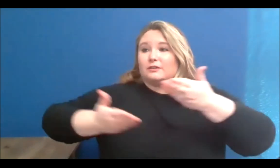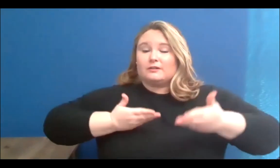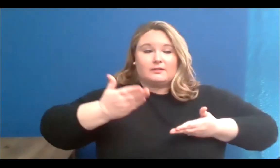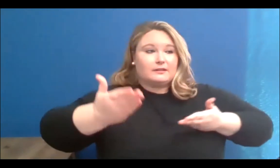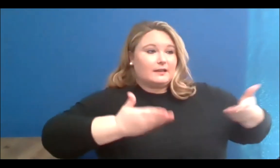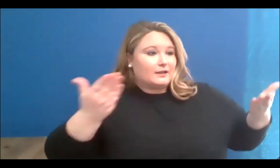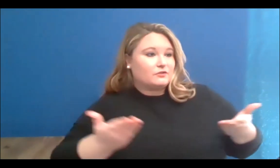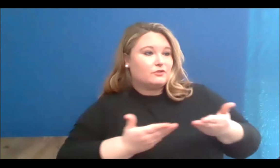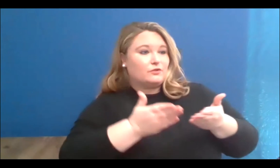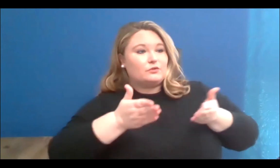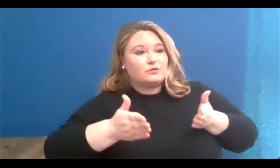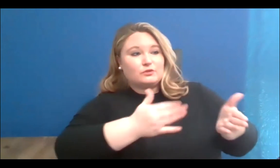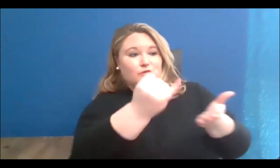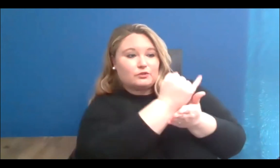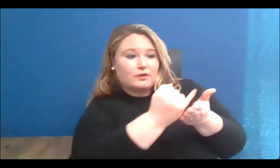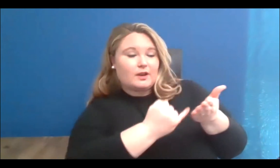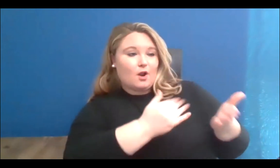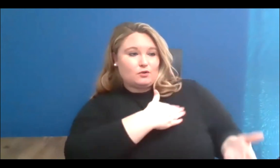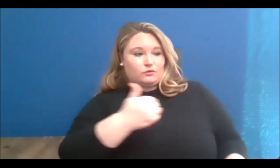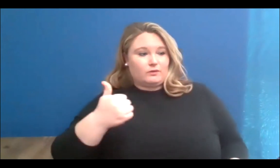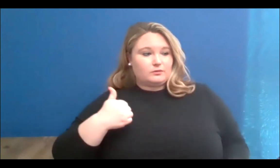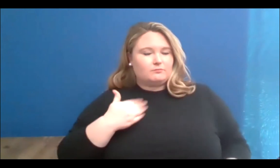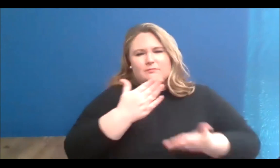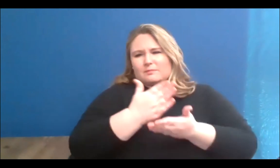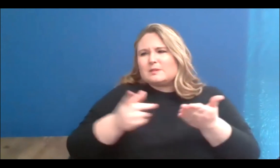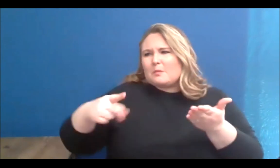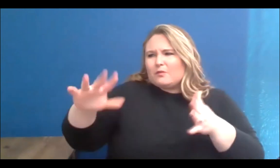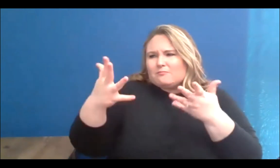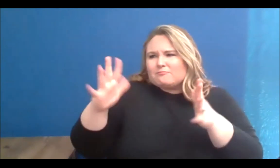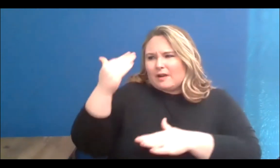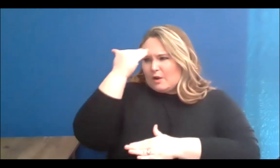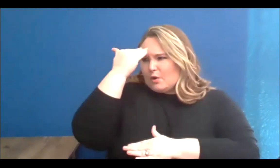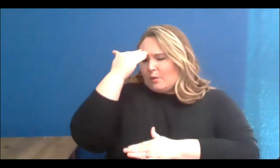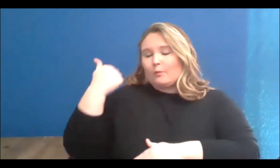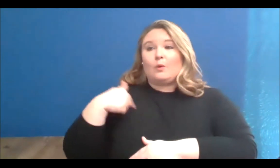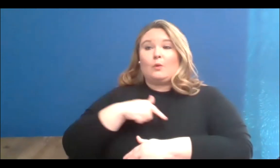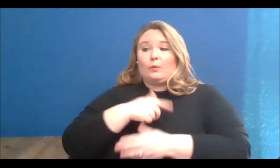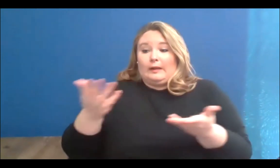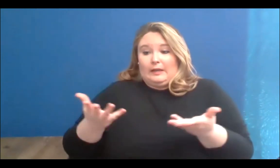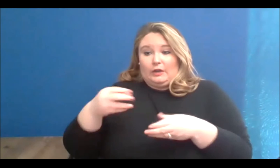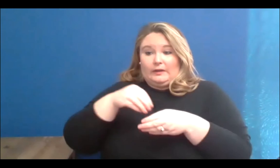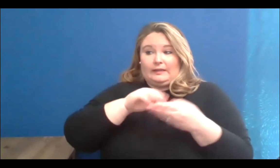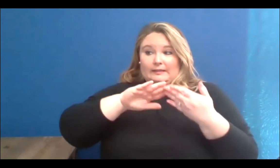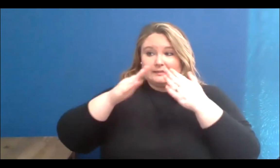I think you might be somewhat familiar with us We're an initiative of the City of Toronto transportation services division